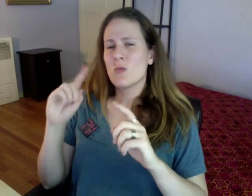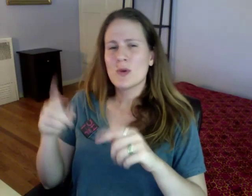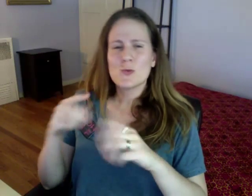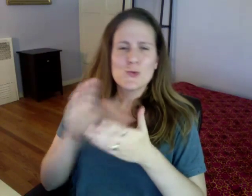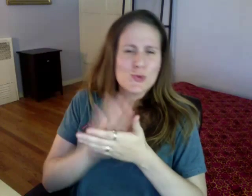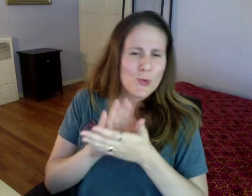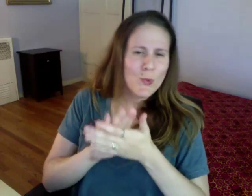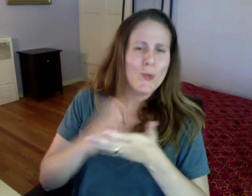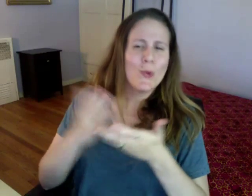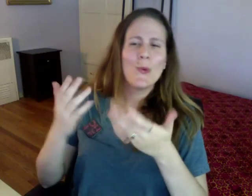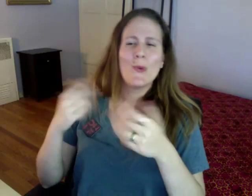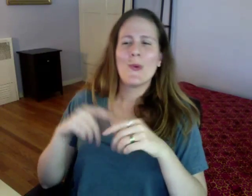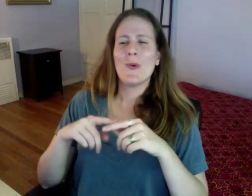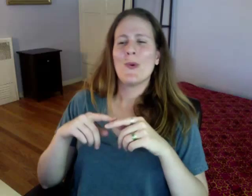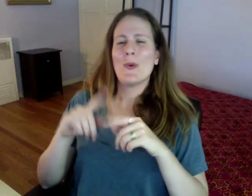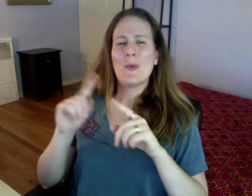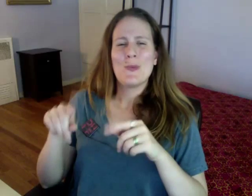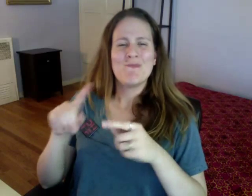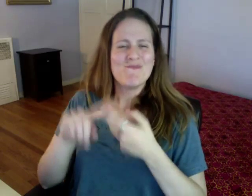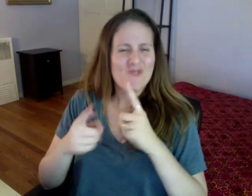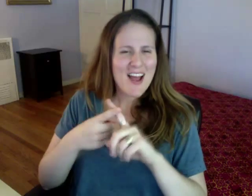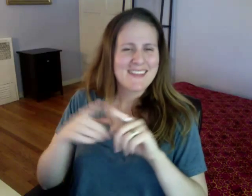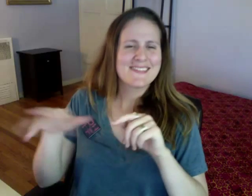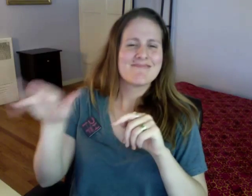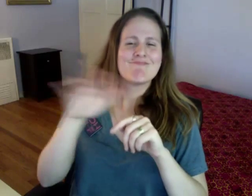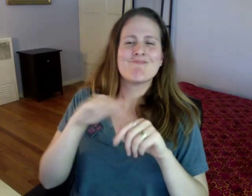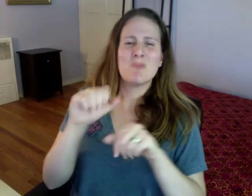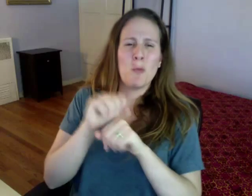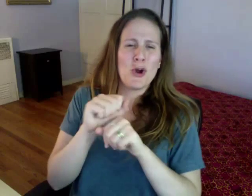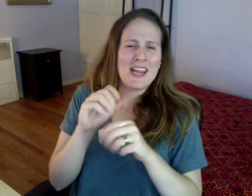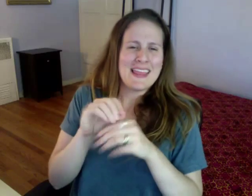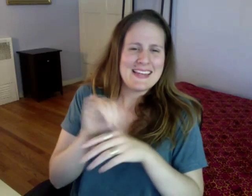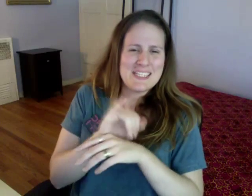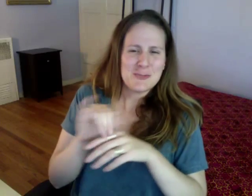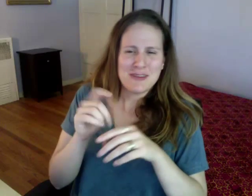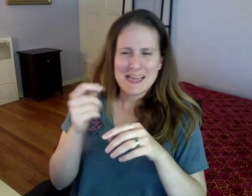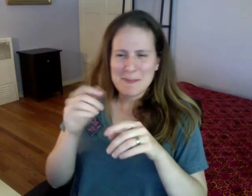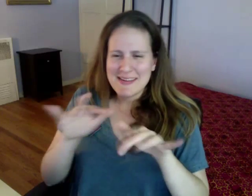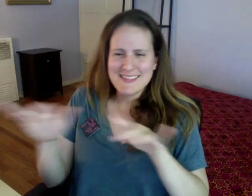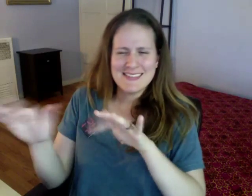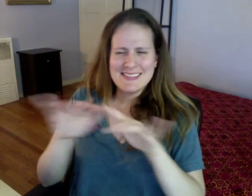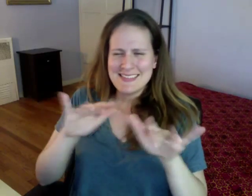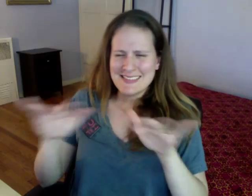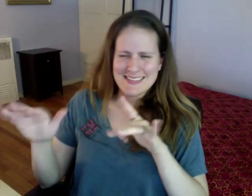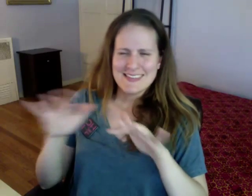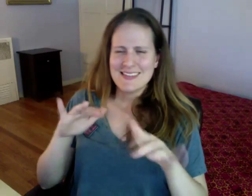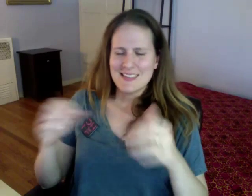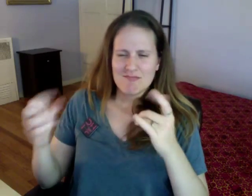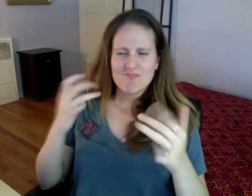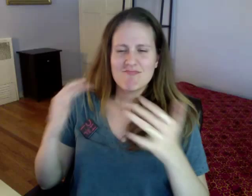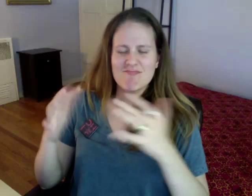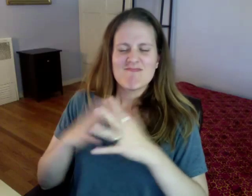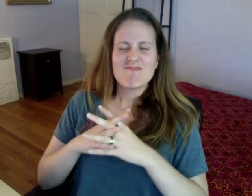Went to school, had friends, working a little bit in the film industry...